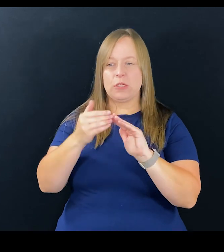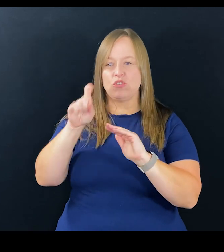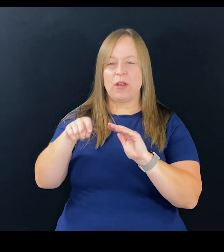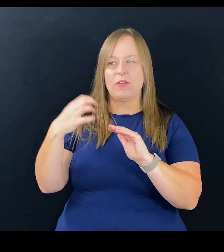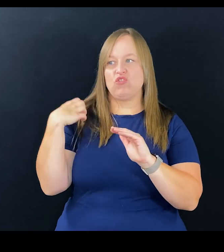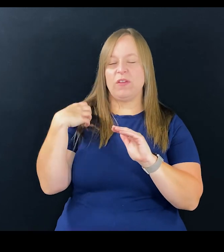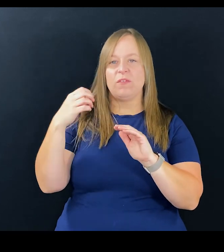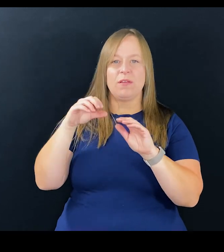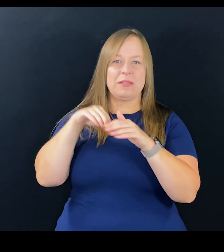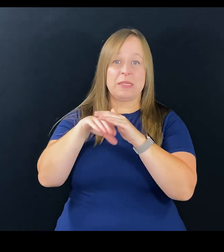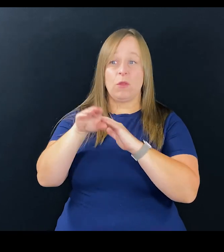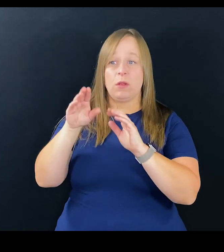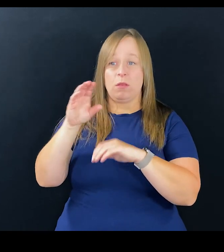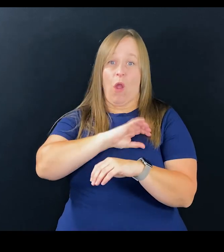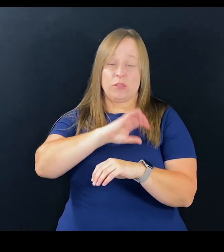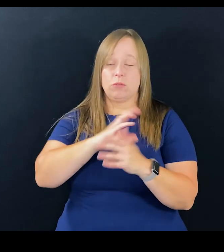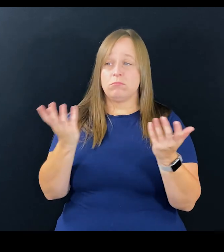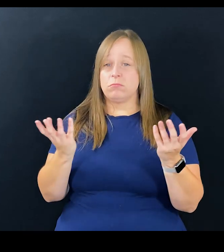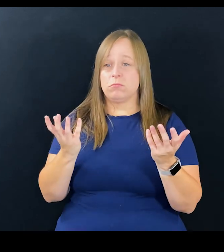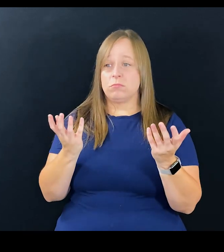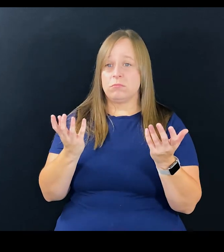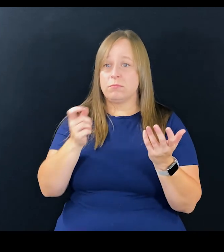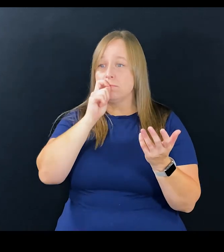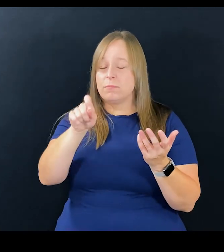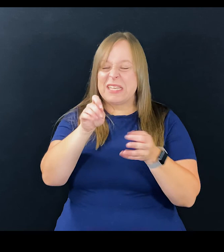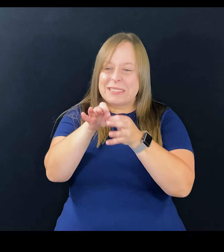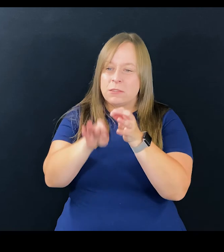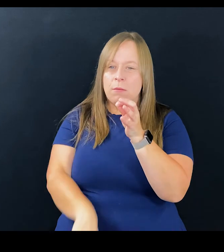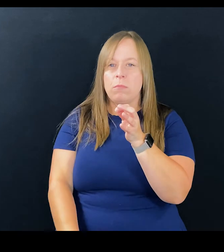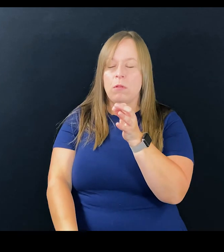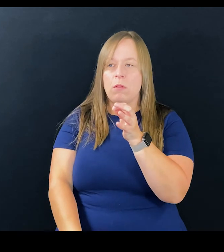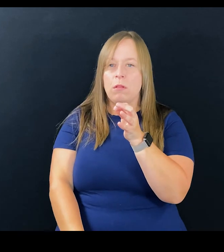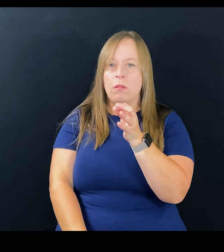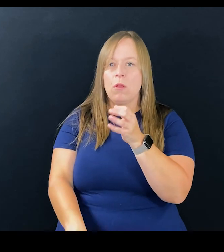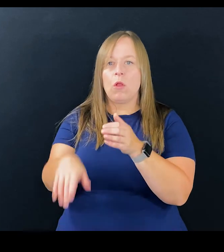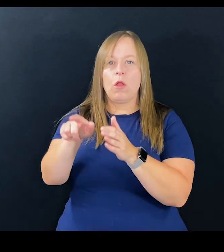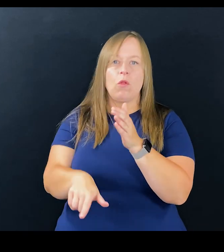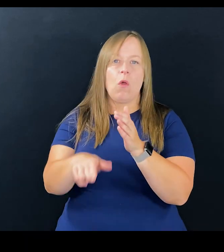Every state and city should have a chief accessibility officer. I mean, there's a simple,